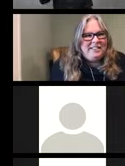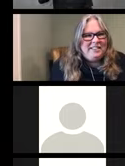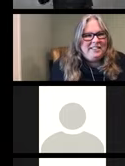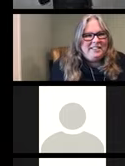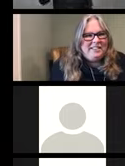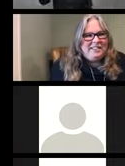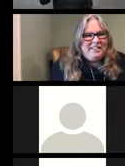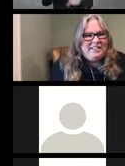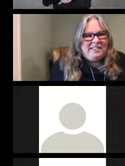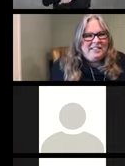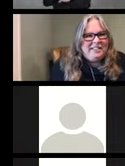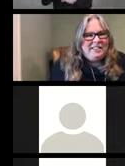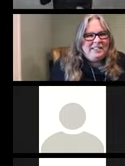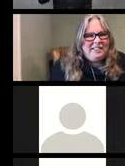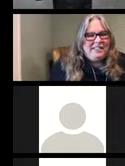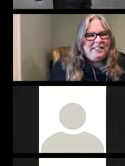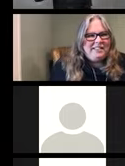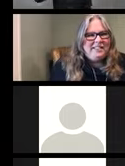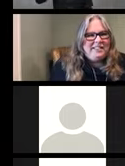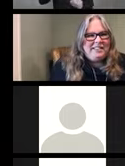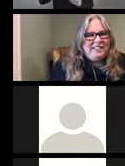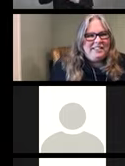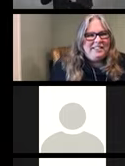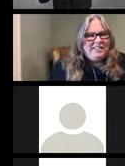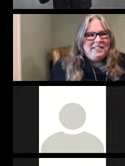The automatic cleaners, are they effective for COVID-19?